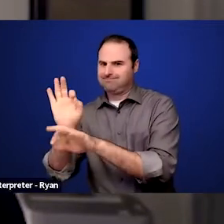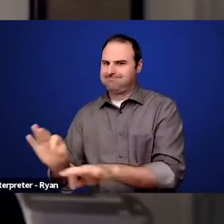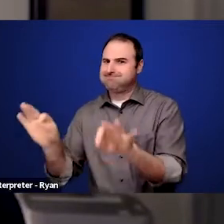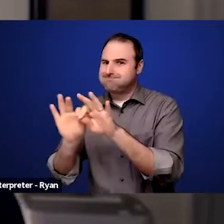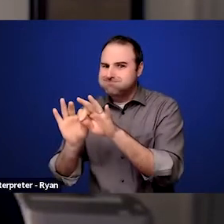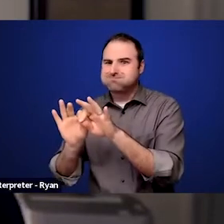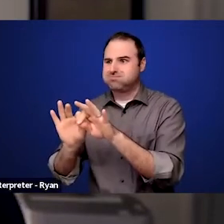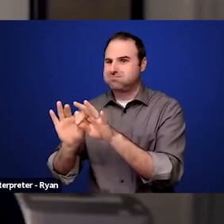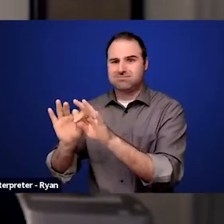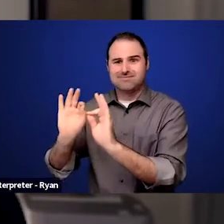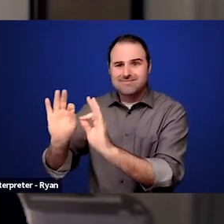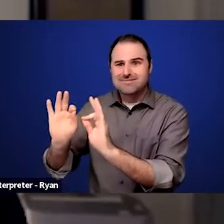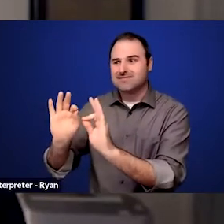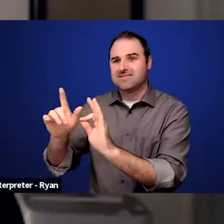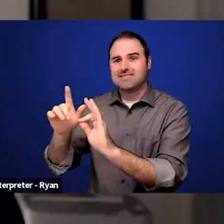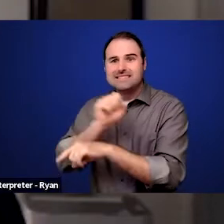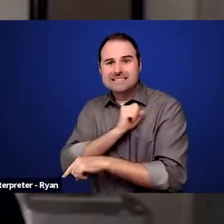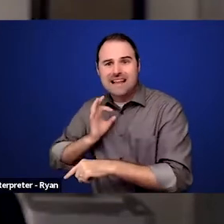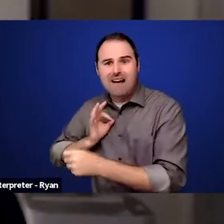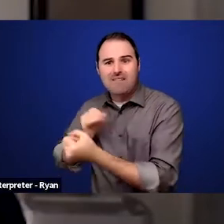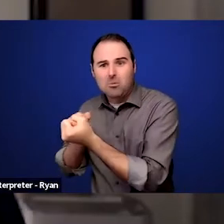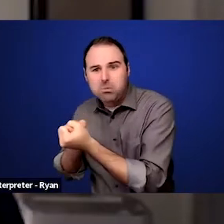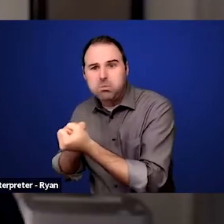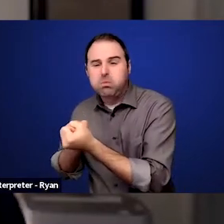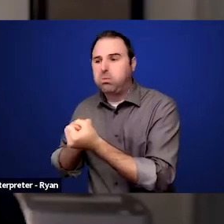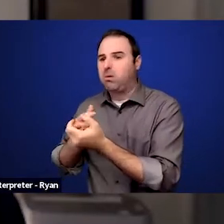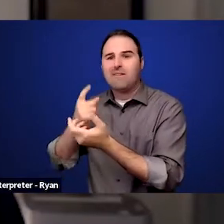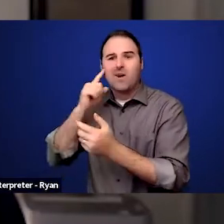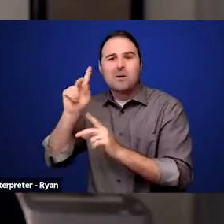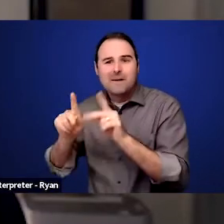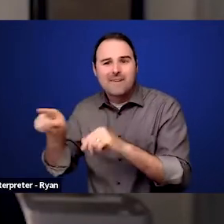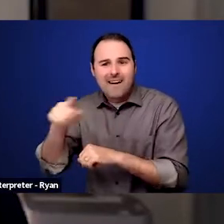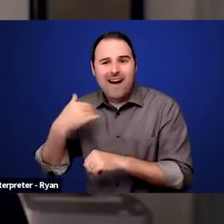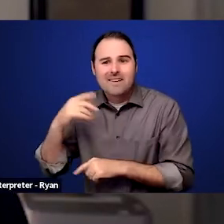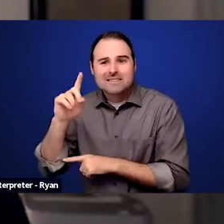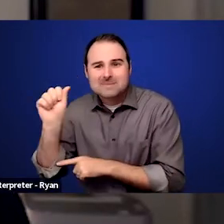what it's doing for its staff who have disabilities, recruitment, retention, advancement.